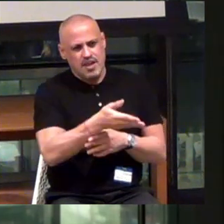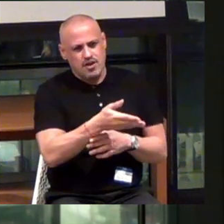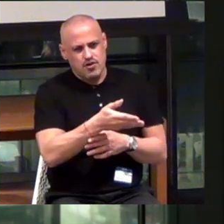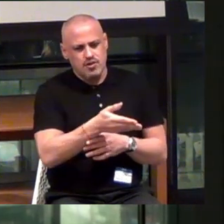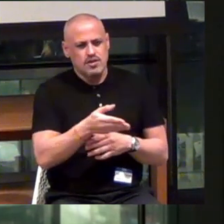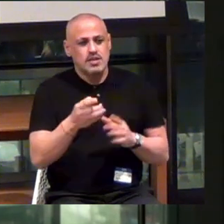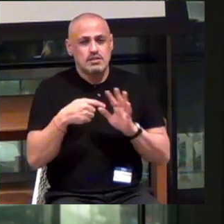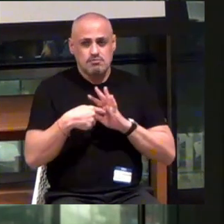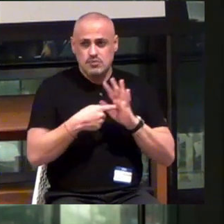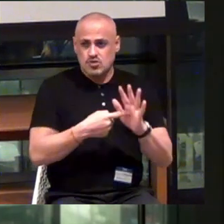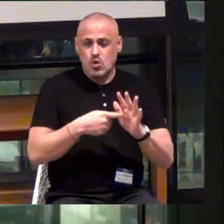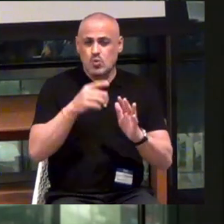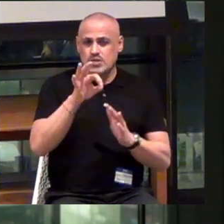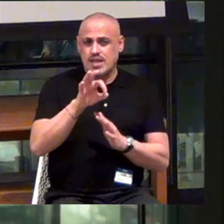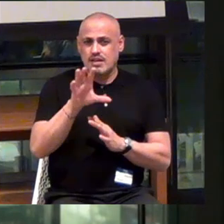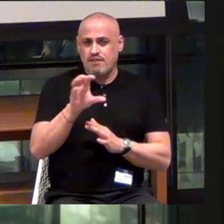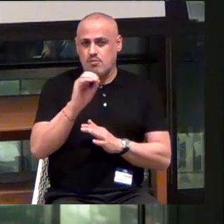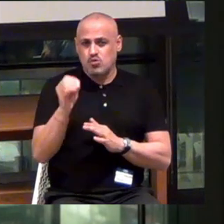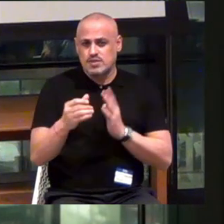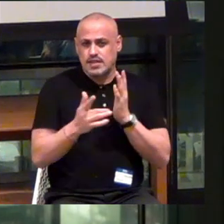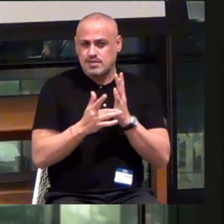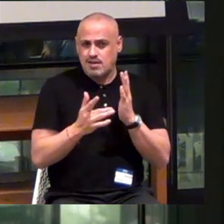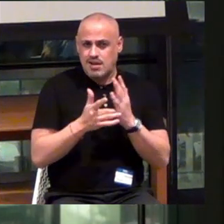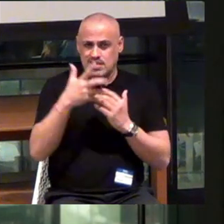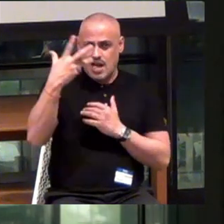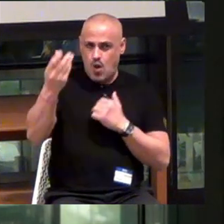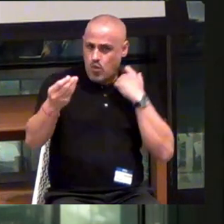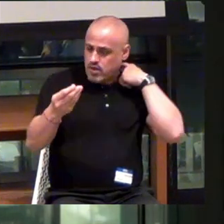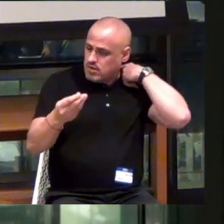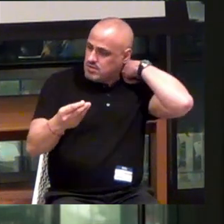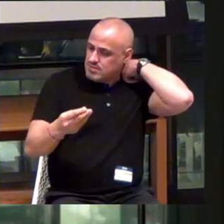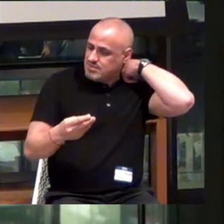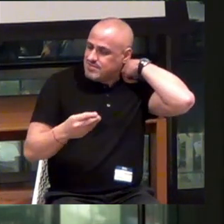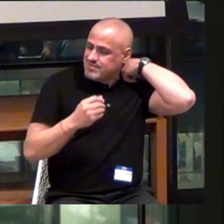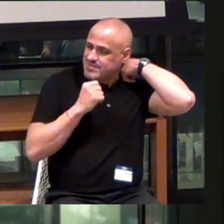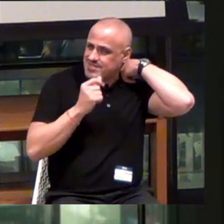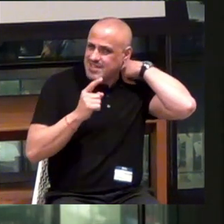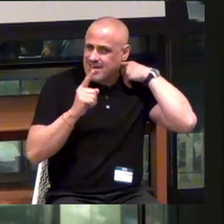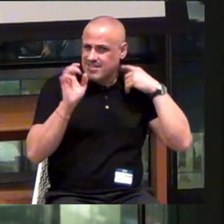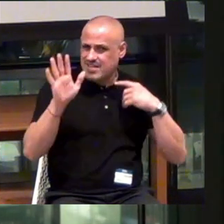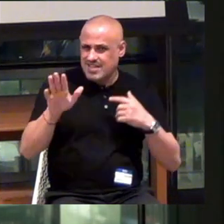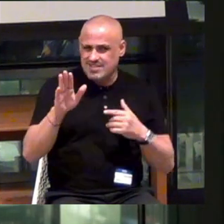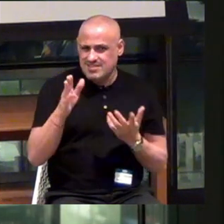Which shows that 95% of the technologies that are out there aren't necessarily on his radar,